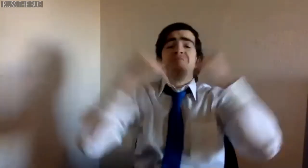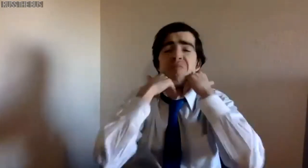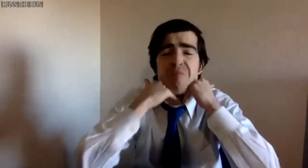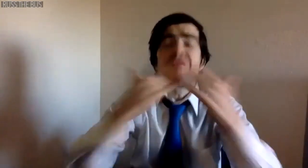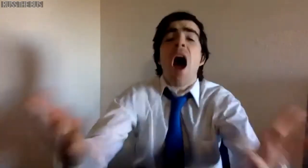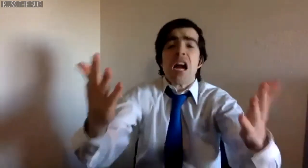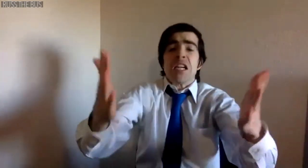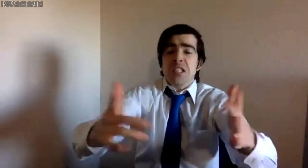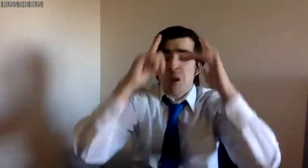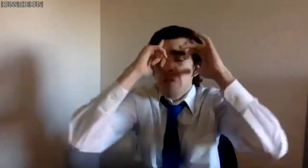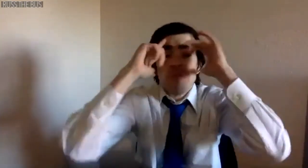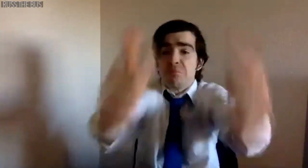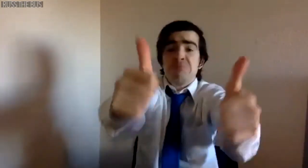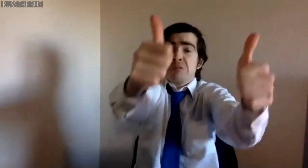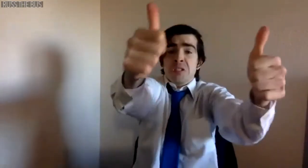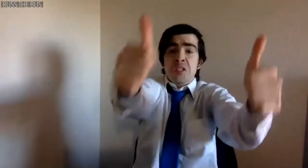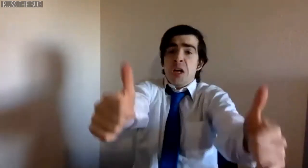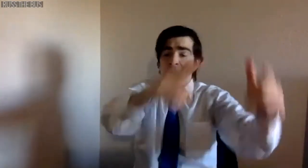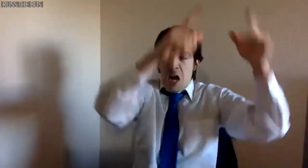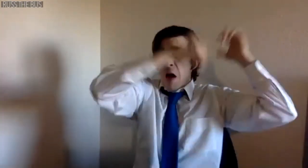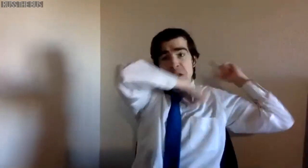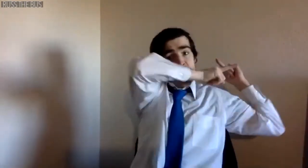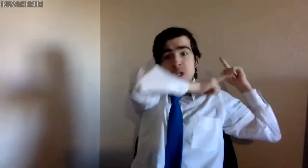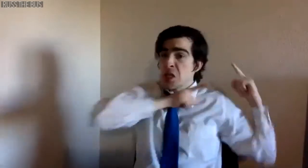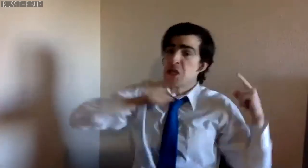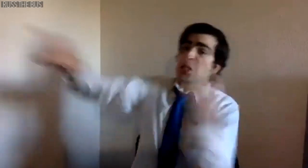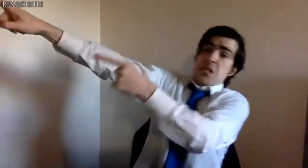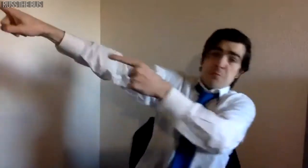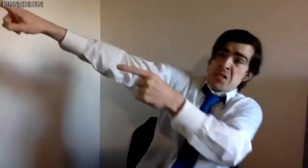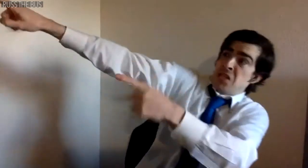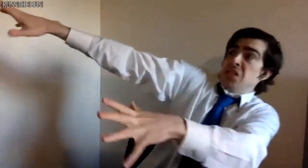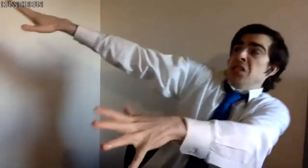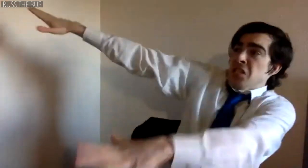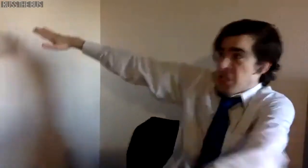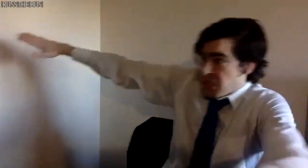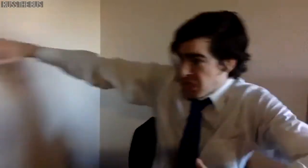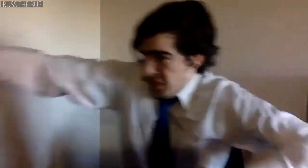Fuck this! It's every man for himself.